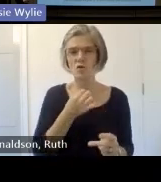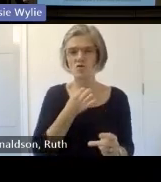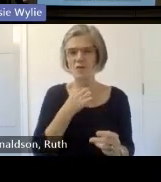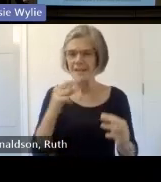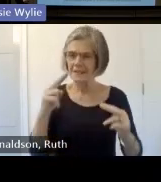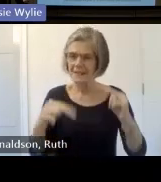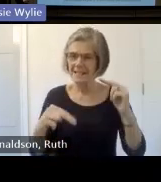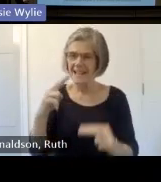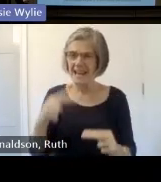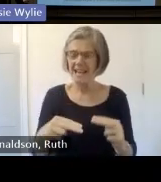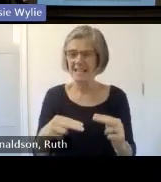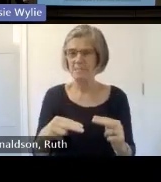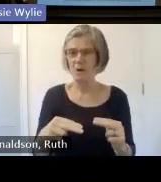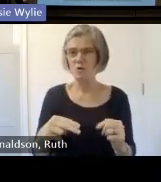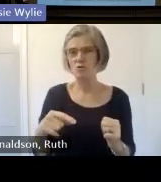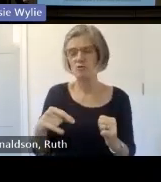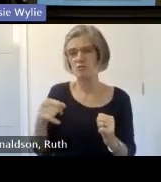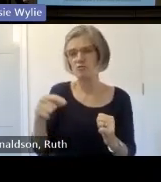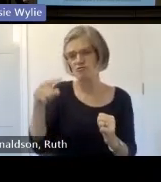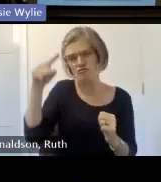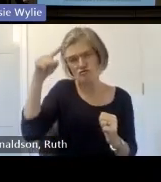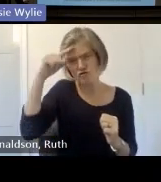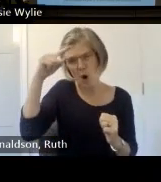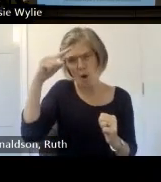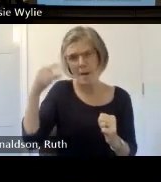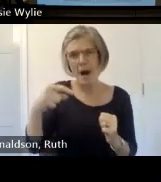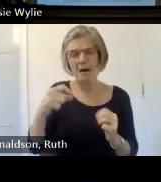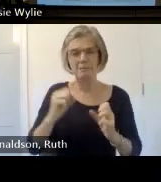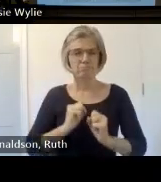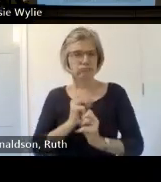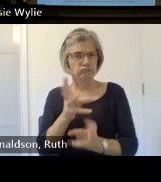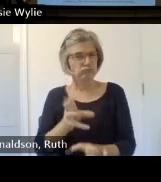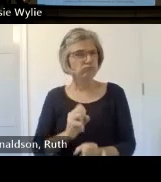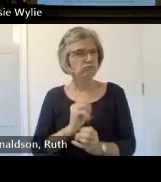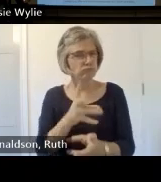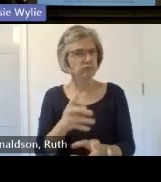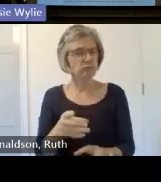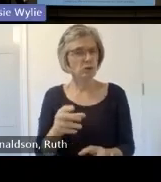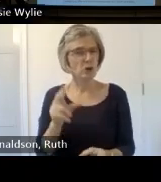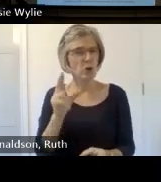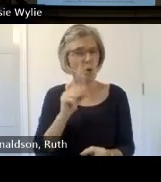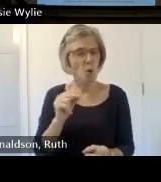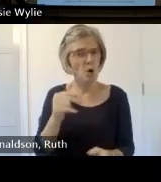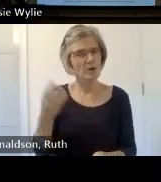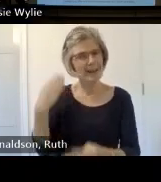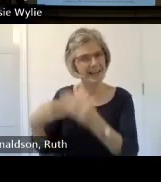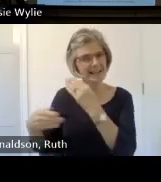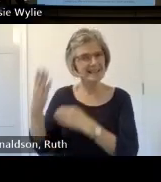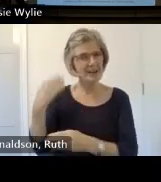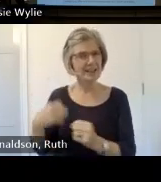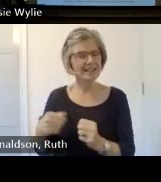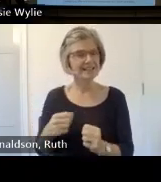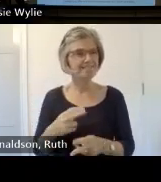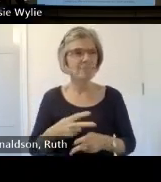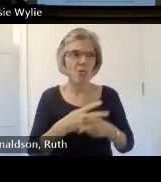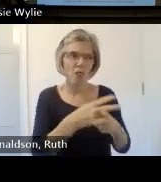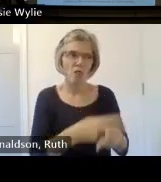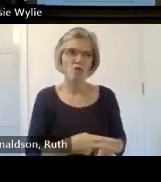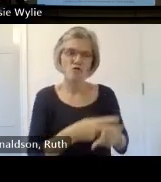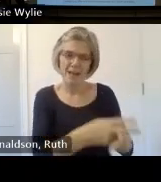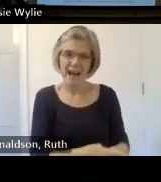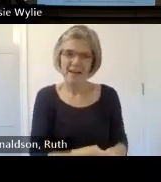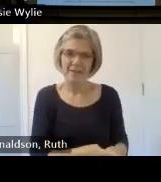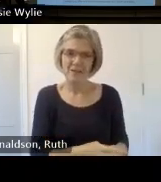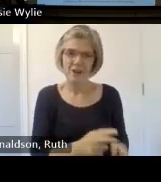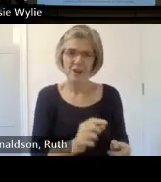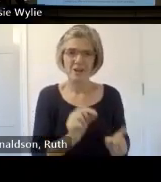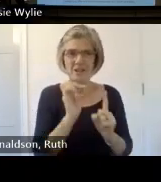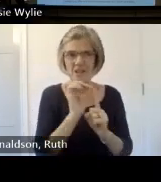care for interviewers and interviewees there is we do ask people we in part of our um copyright is a